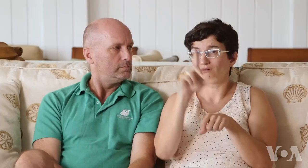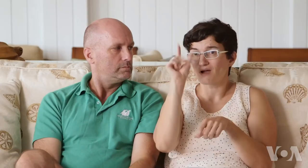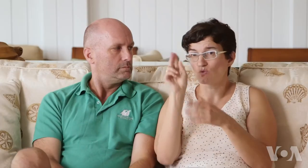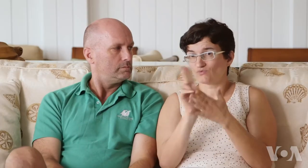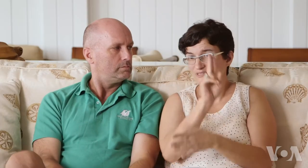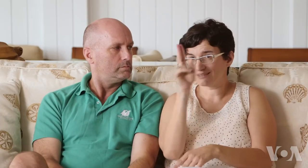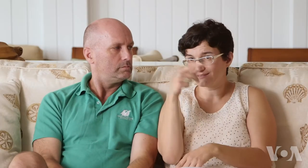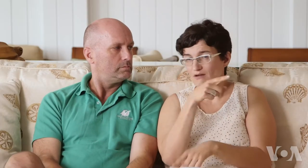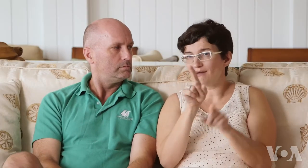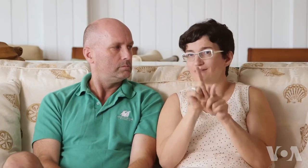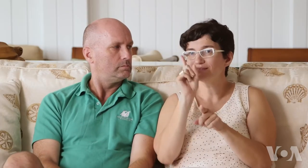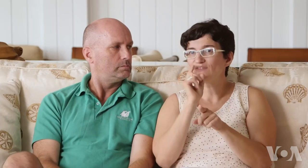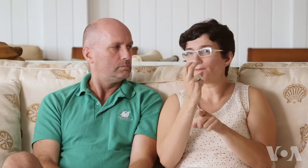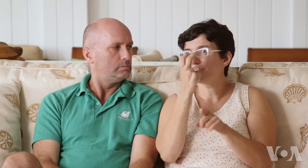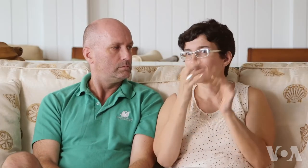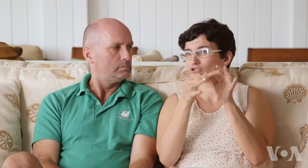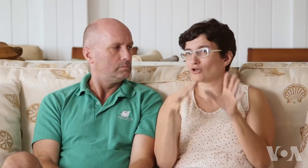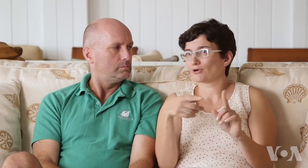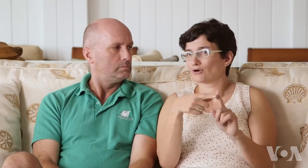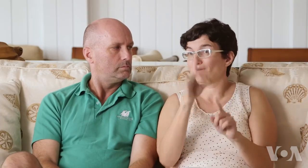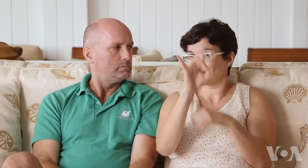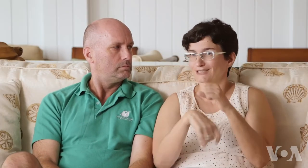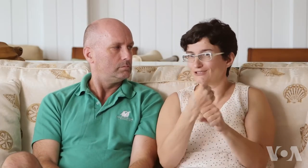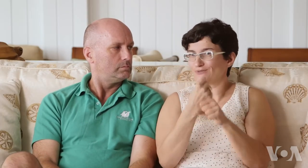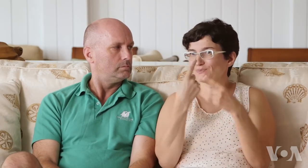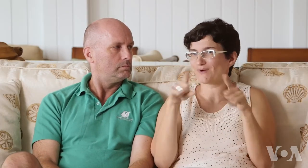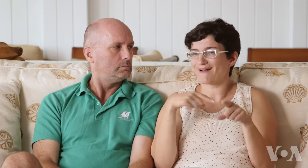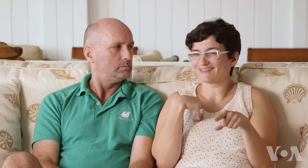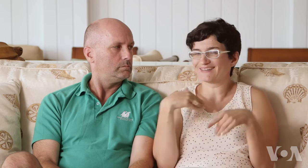I worked at Gallaudet University for 8 years as a DeafBlind interpreter.